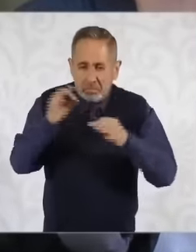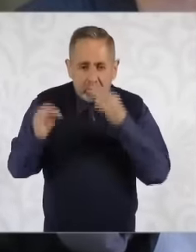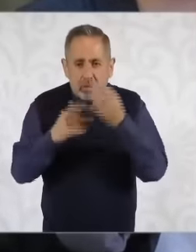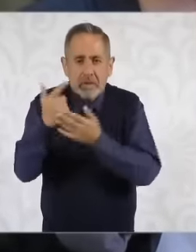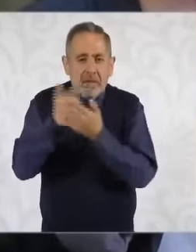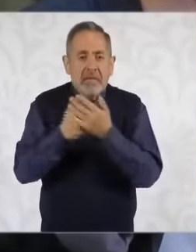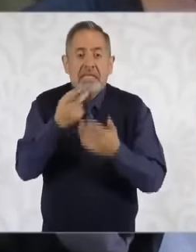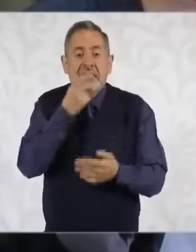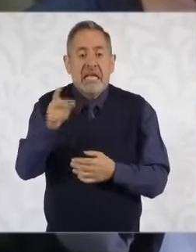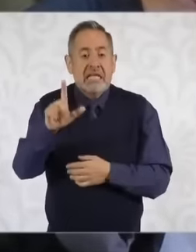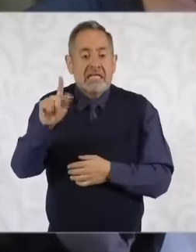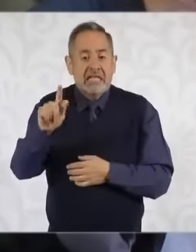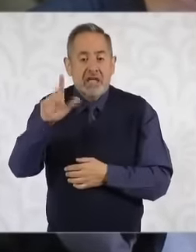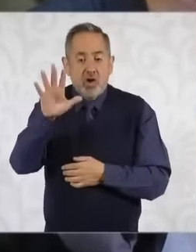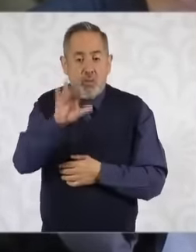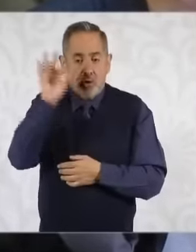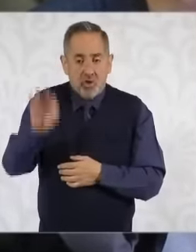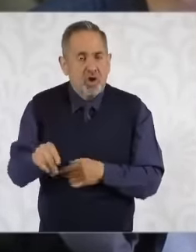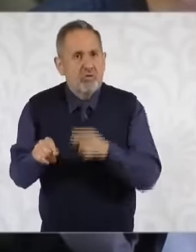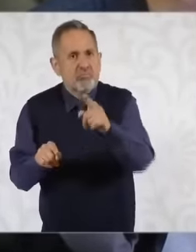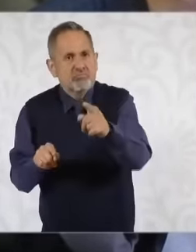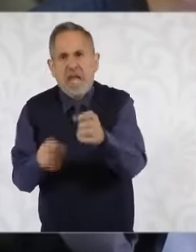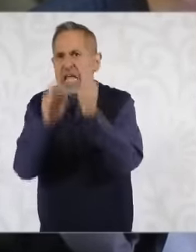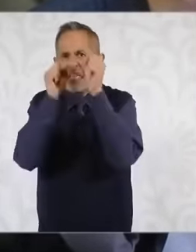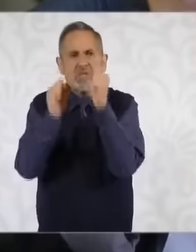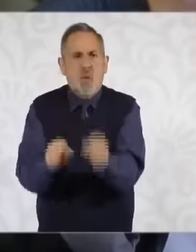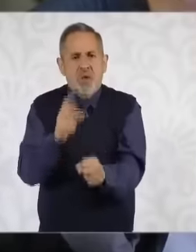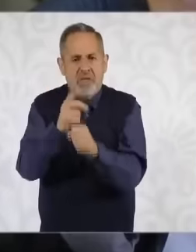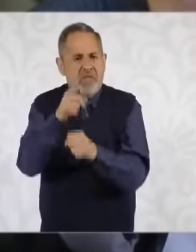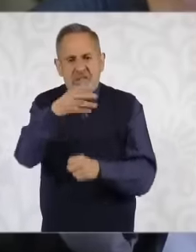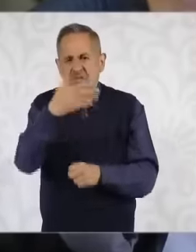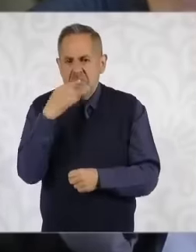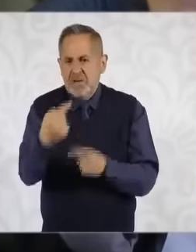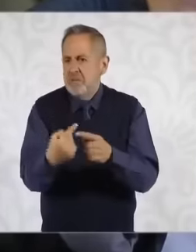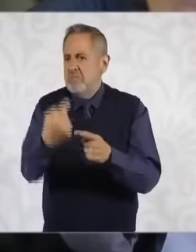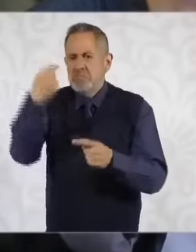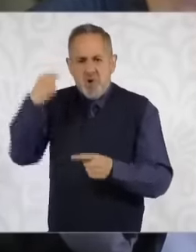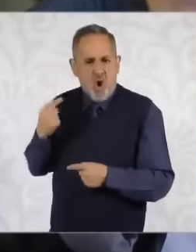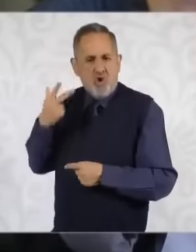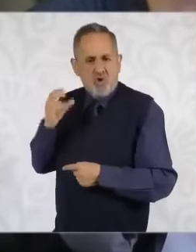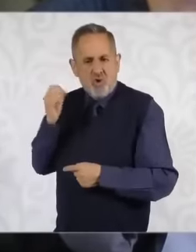surveyed endorse the security strategy that They raised last October 8 in the midst of